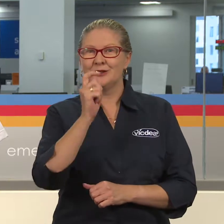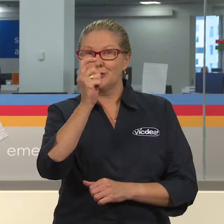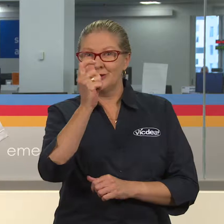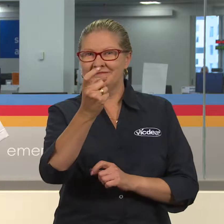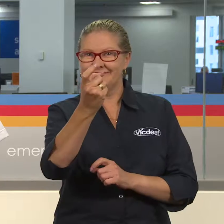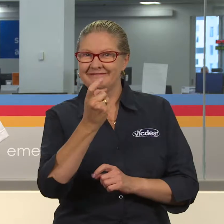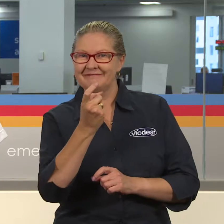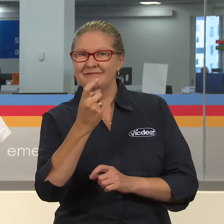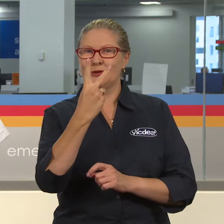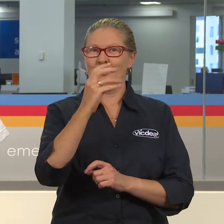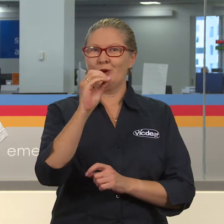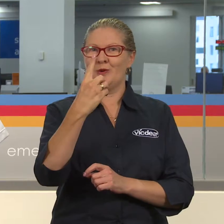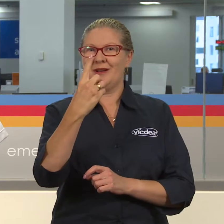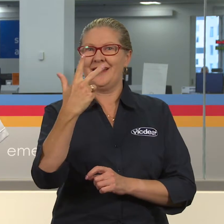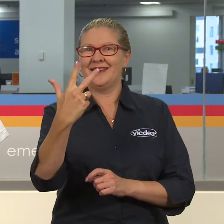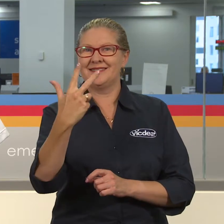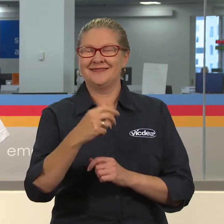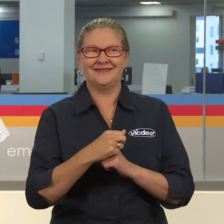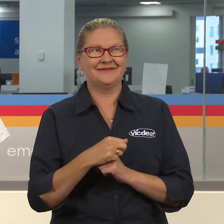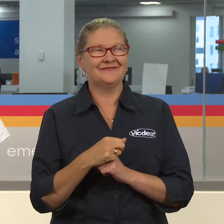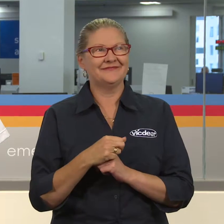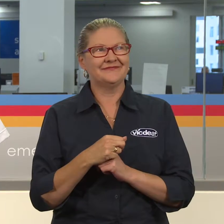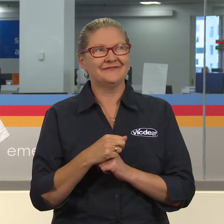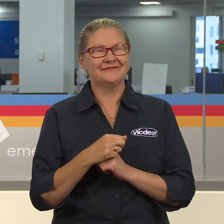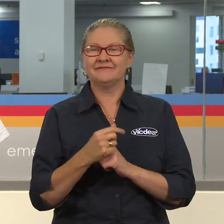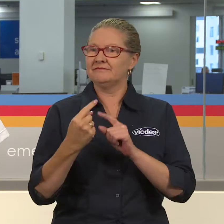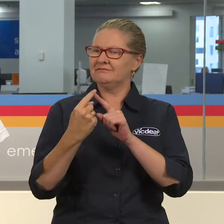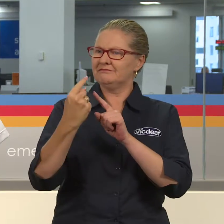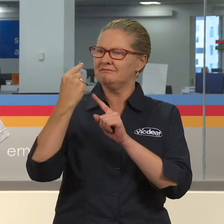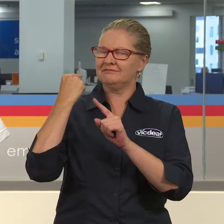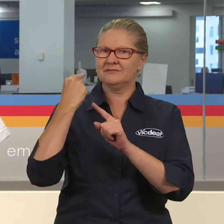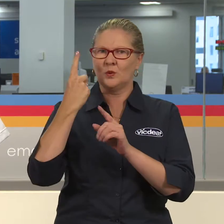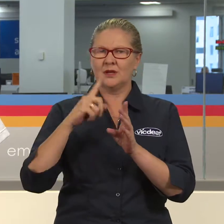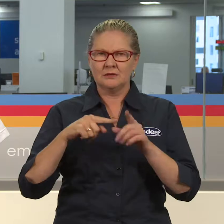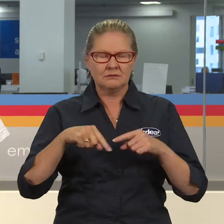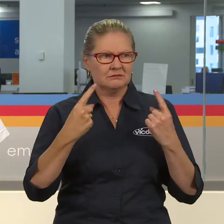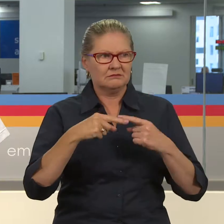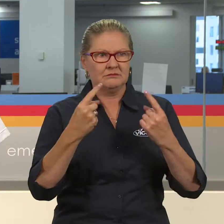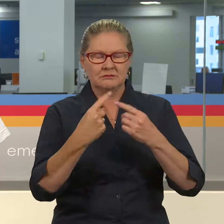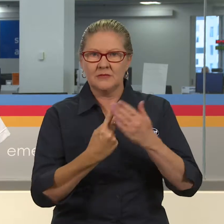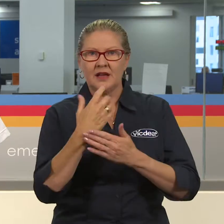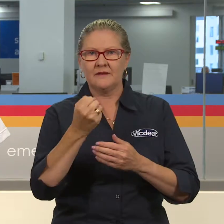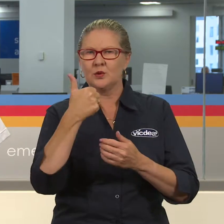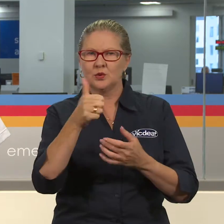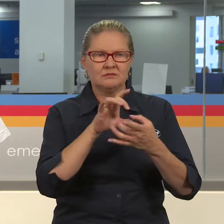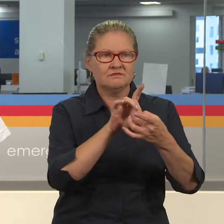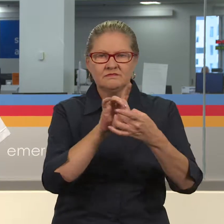If you look back we’ve had one of those years that’s been very varied and we’ve had great engagement with the Victorian community.